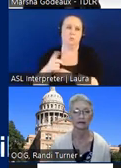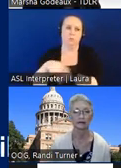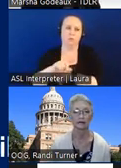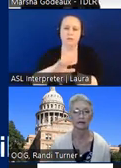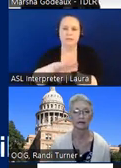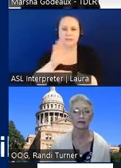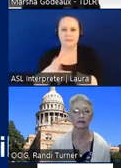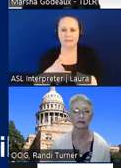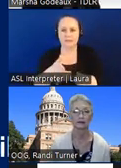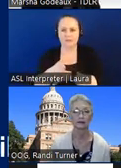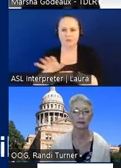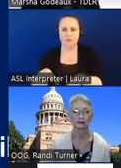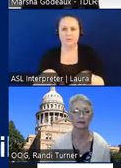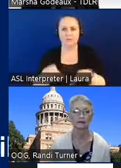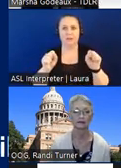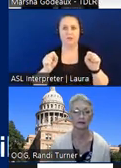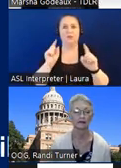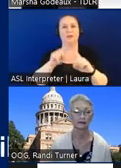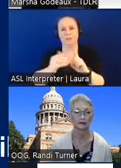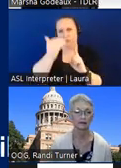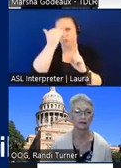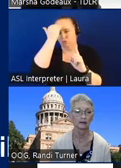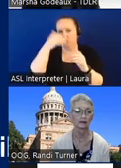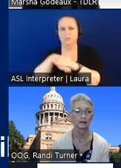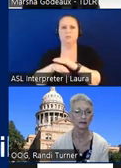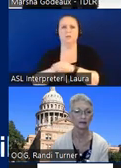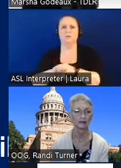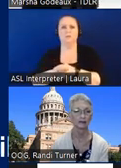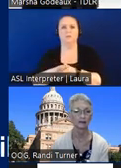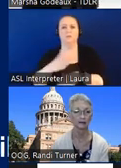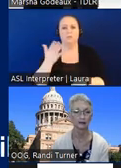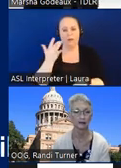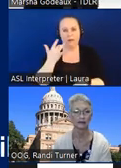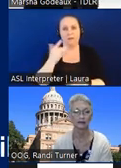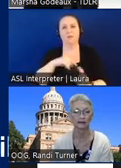over until you know that it's successful because at the point when you go and do some construction